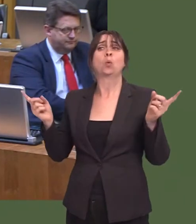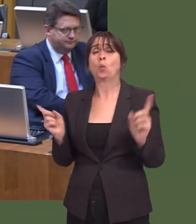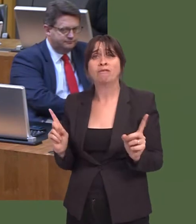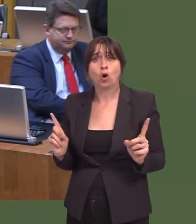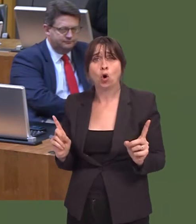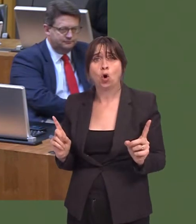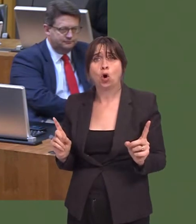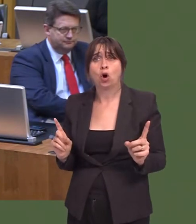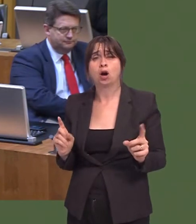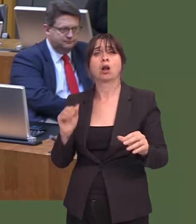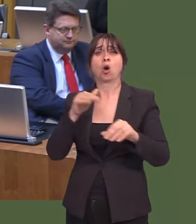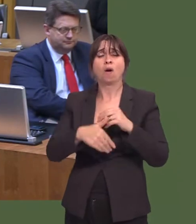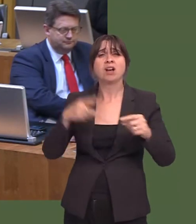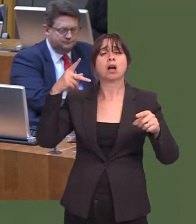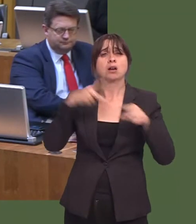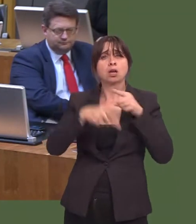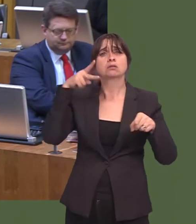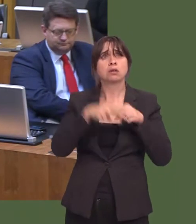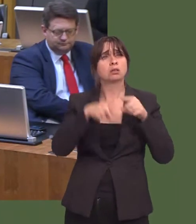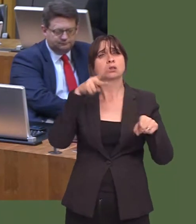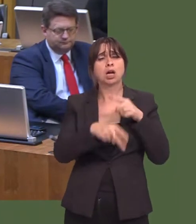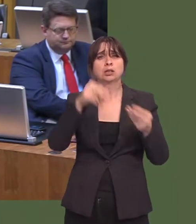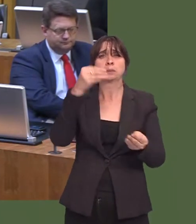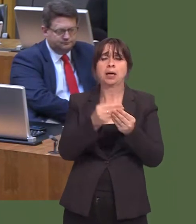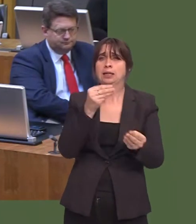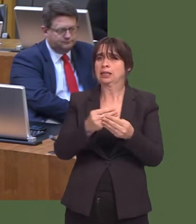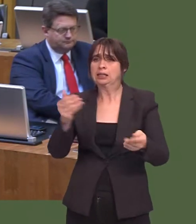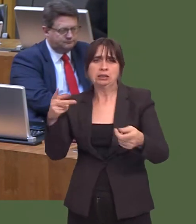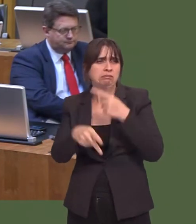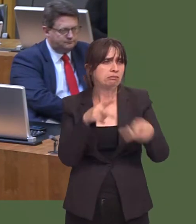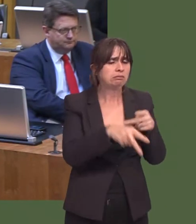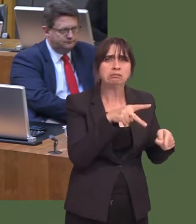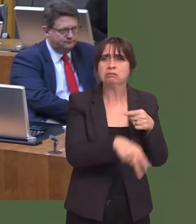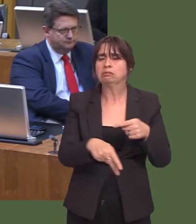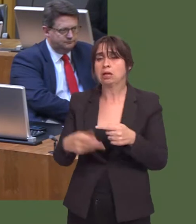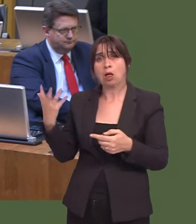years, the fact we havenít seen real increases in pay, the fact that weíve seen people who